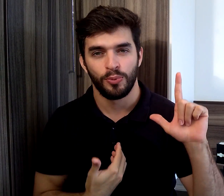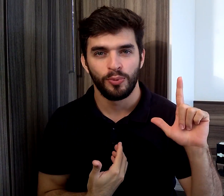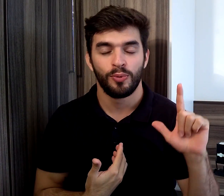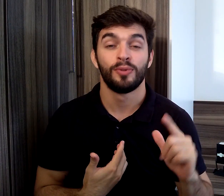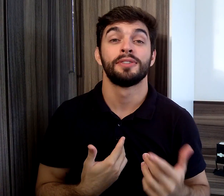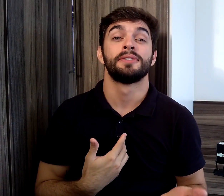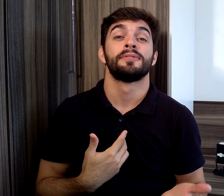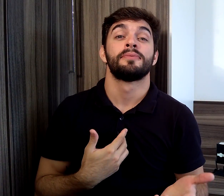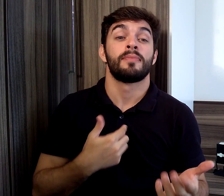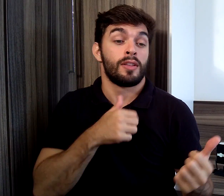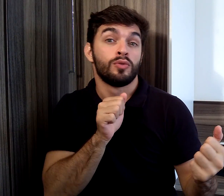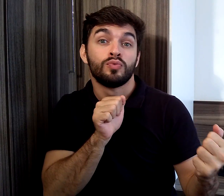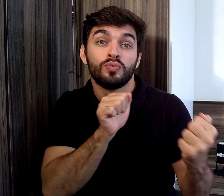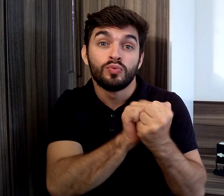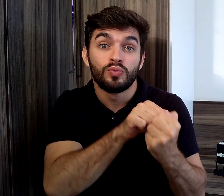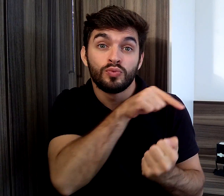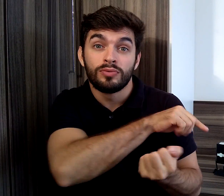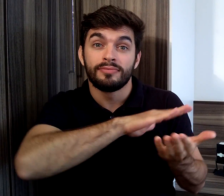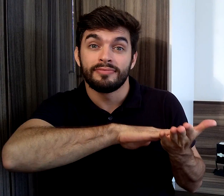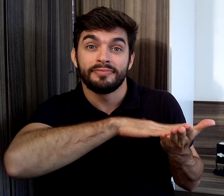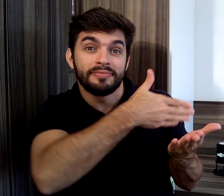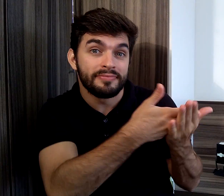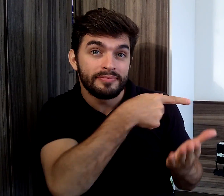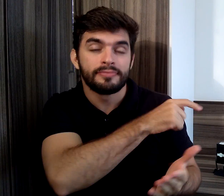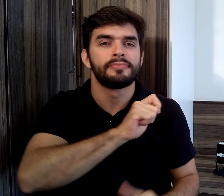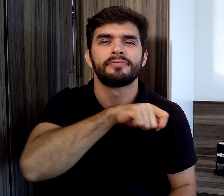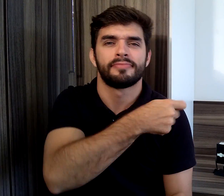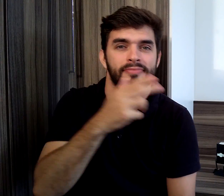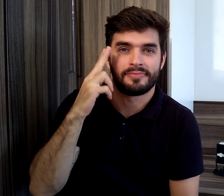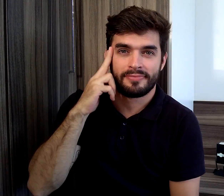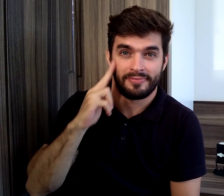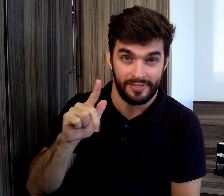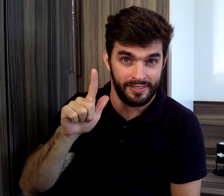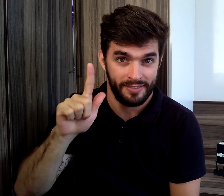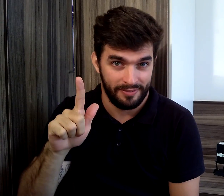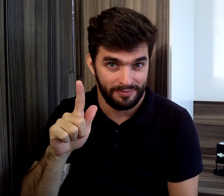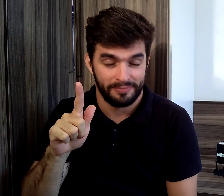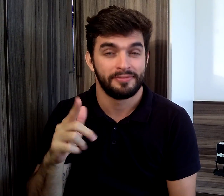I had help from my friend and interpreter Guilherme Andrade.